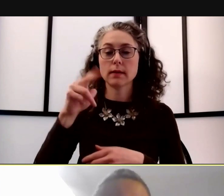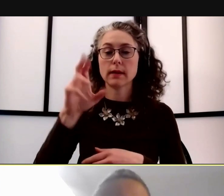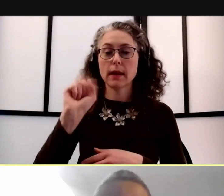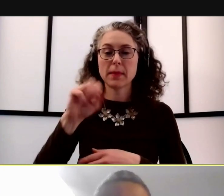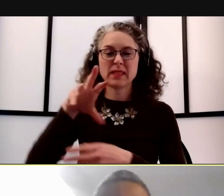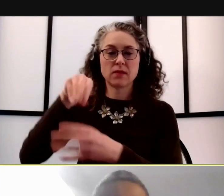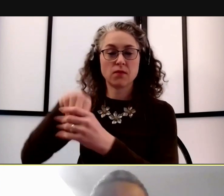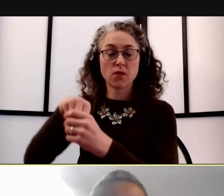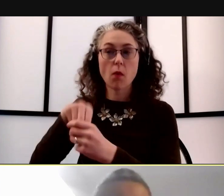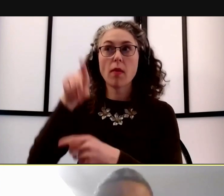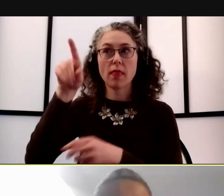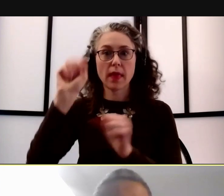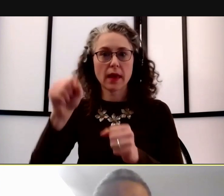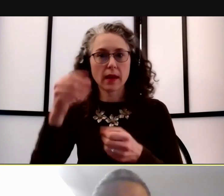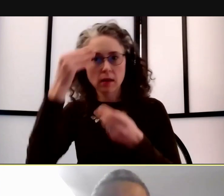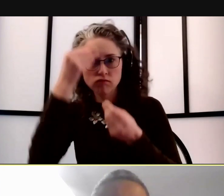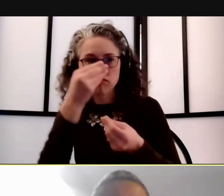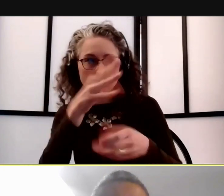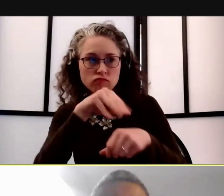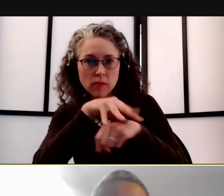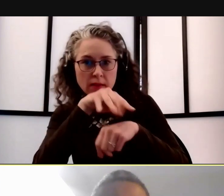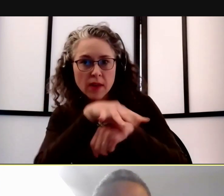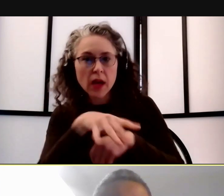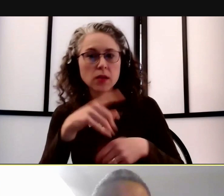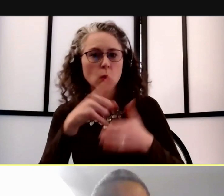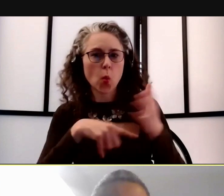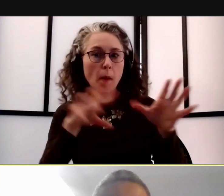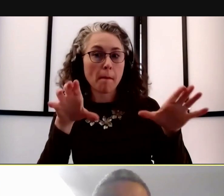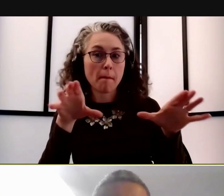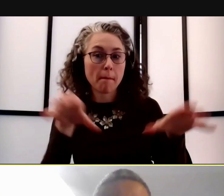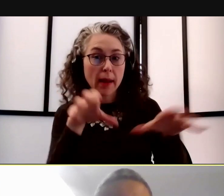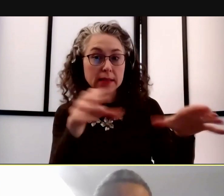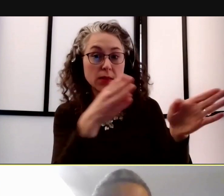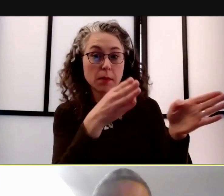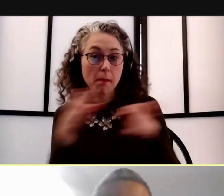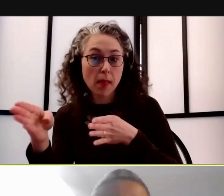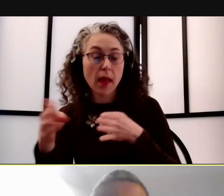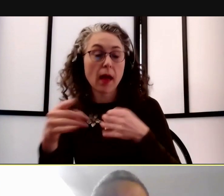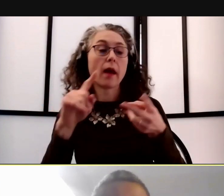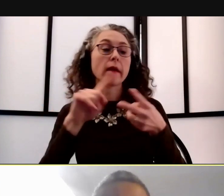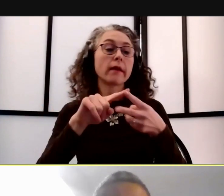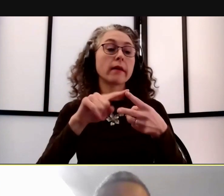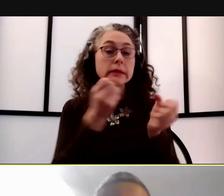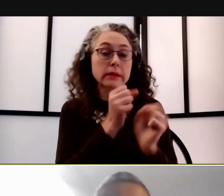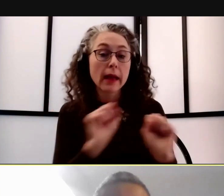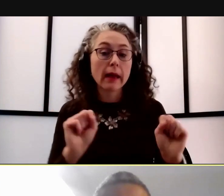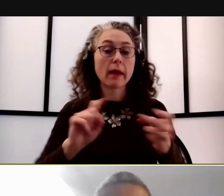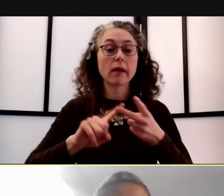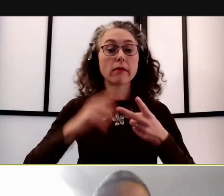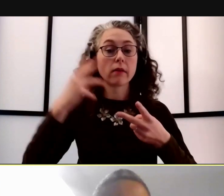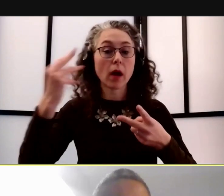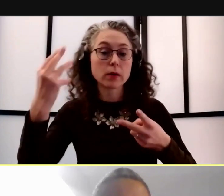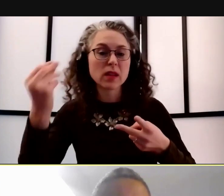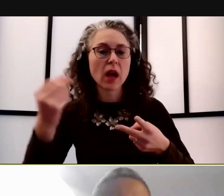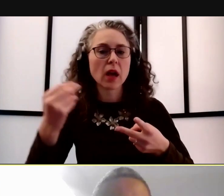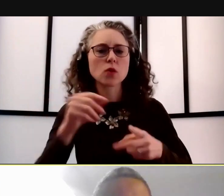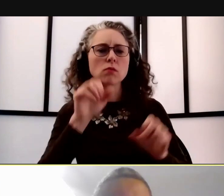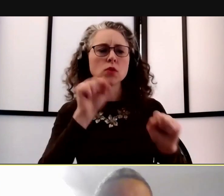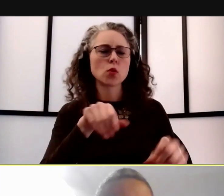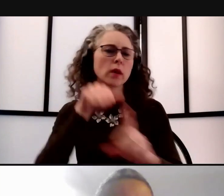on what type of activities they can plan as an organization that are safe outside. So just wanted to mention that. Great!